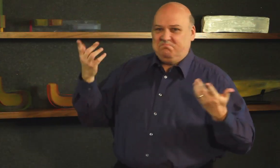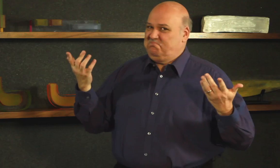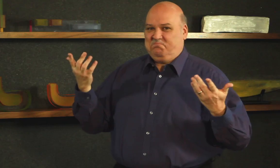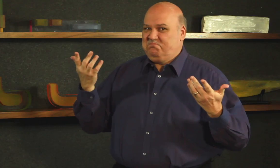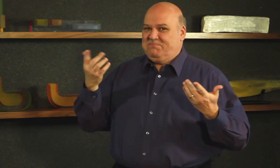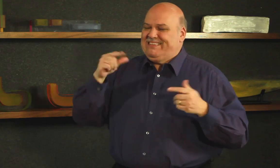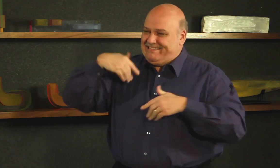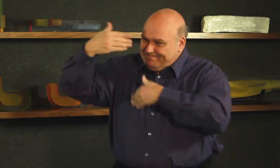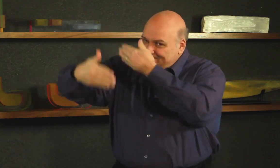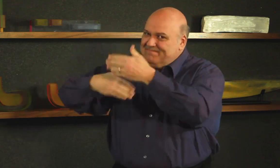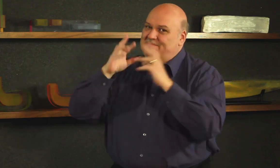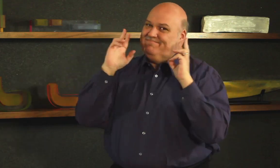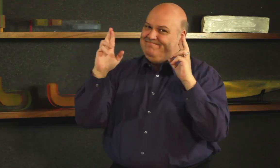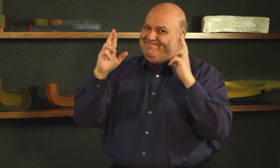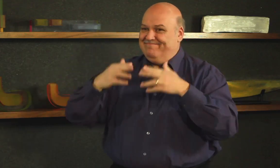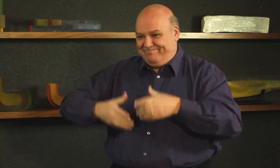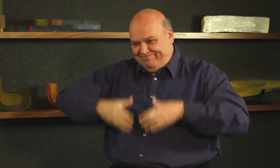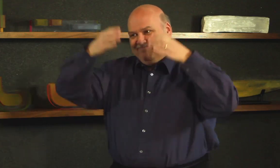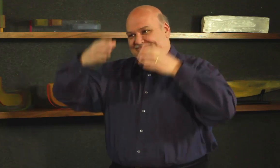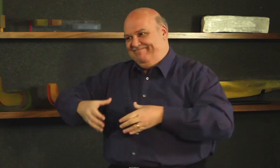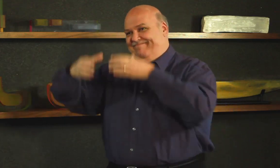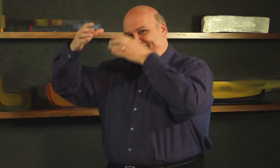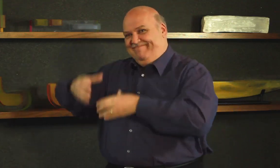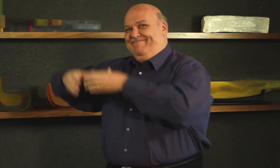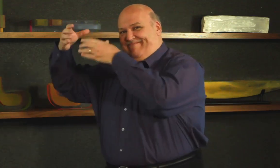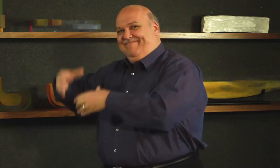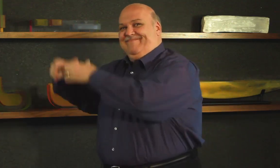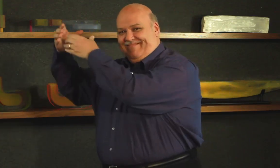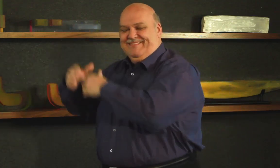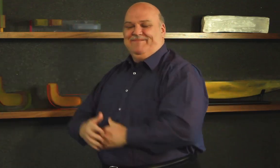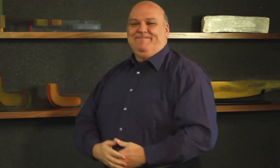and apply that experience to their next building?